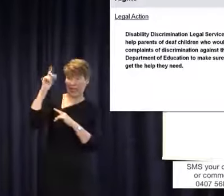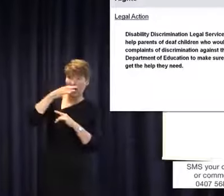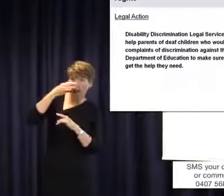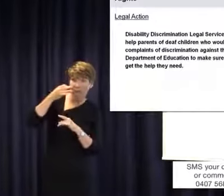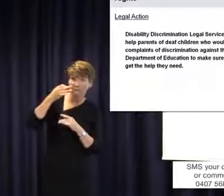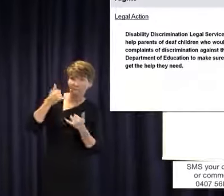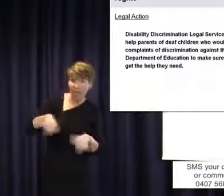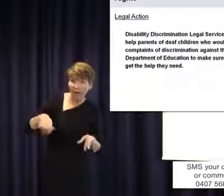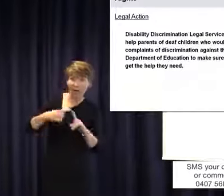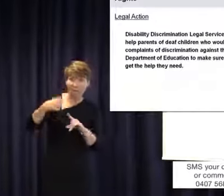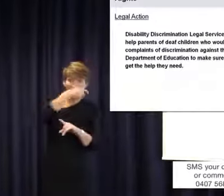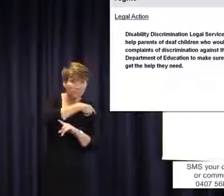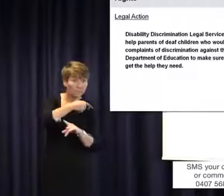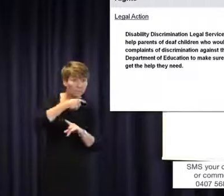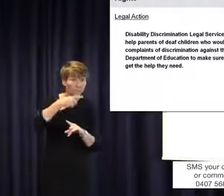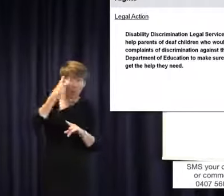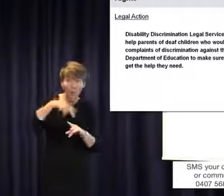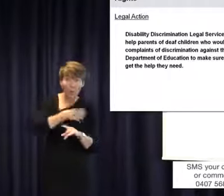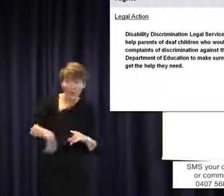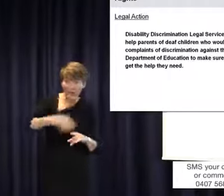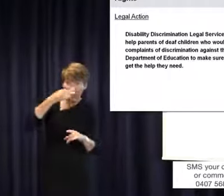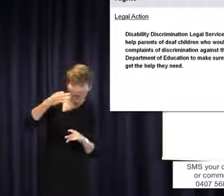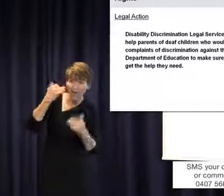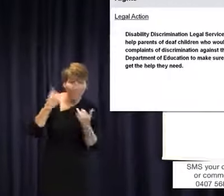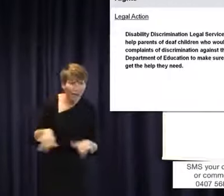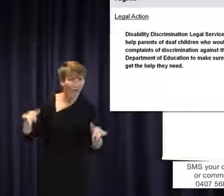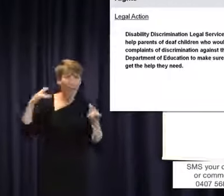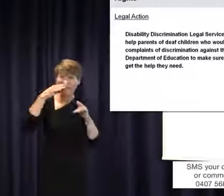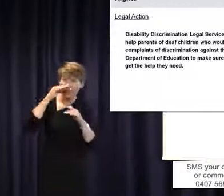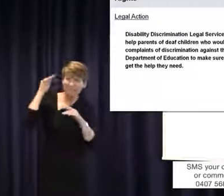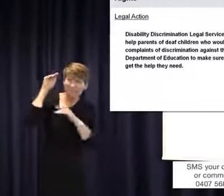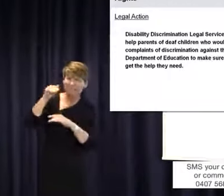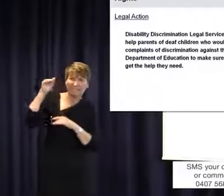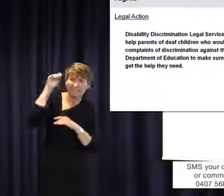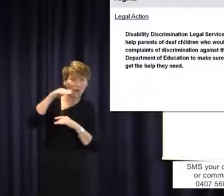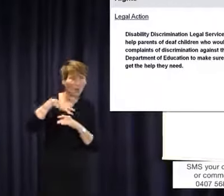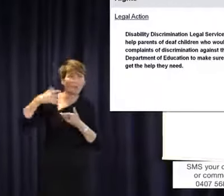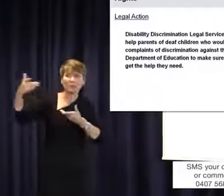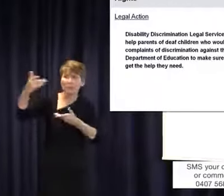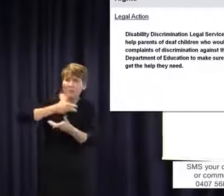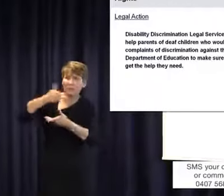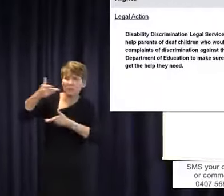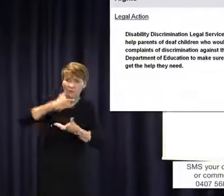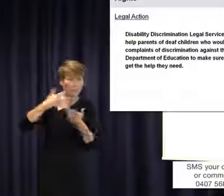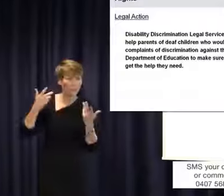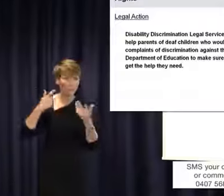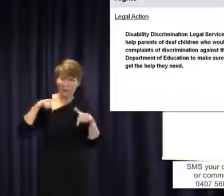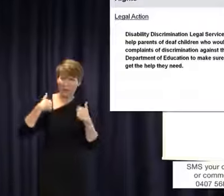demanding that we discuss these issues and we have the right to Auslan on the agenda